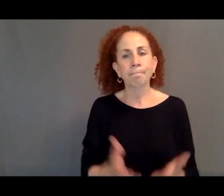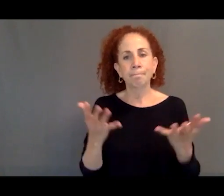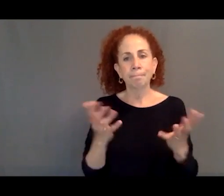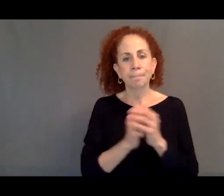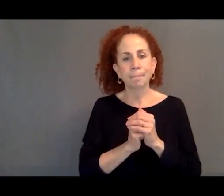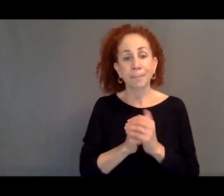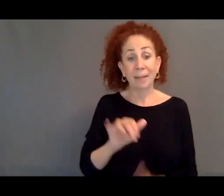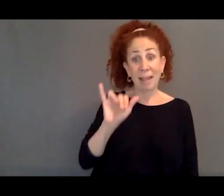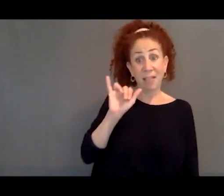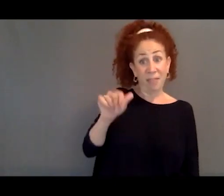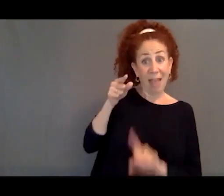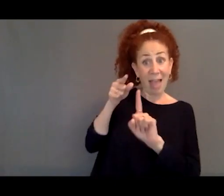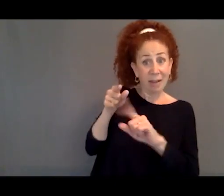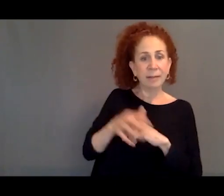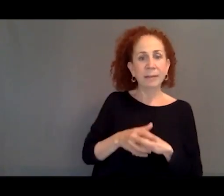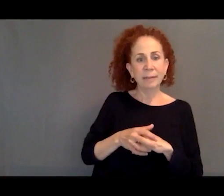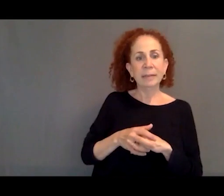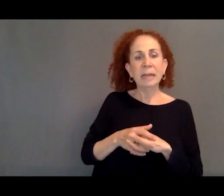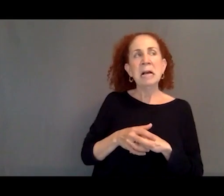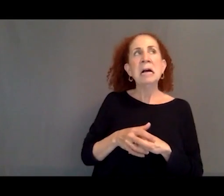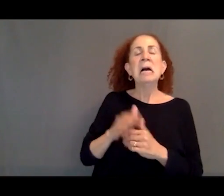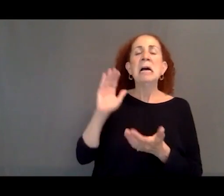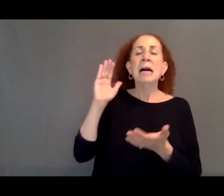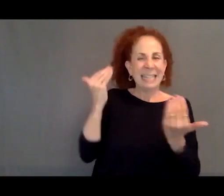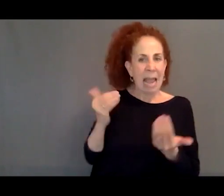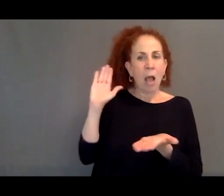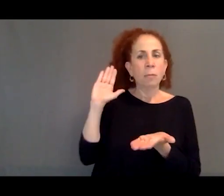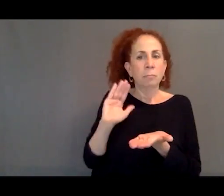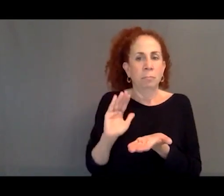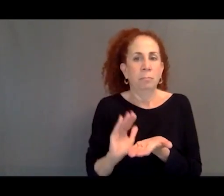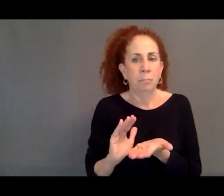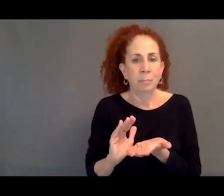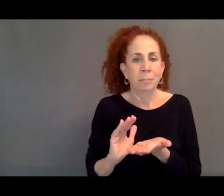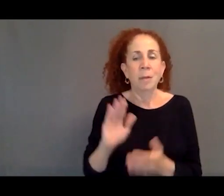That particular crisis has kind of been diffused, because Belarus kind of backed down under pressure.